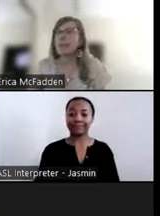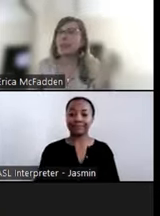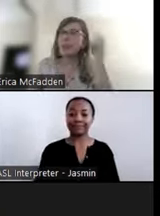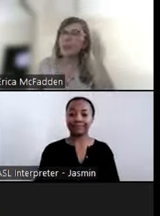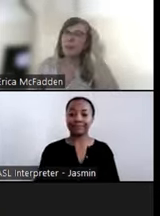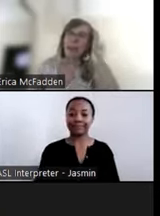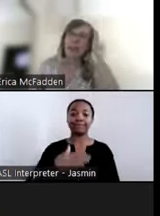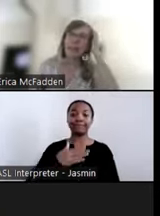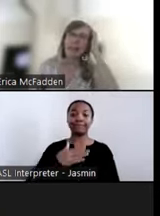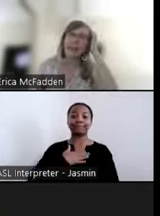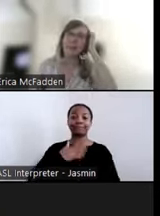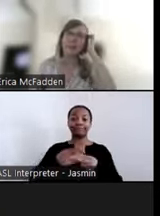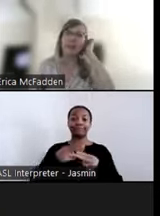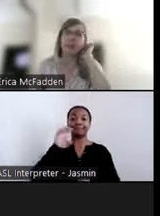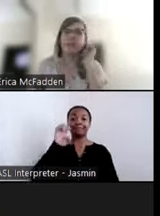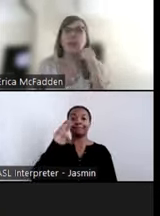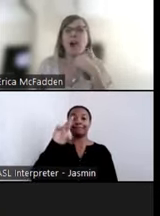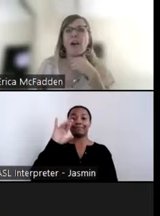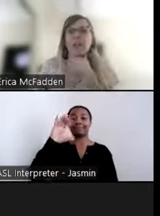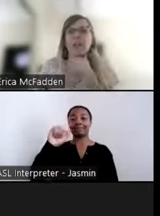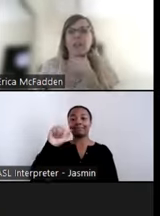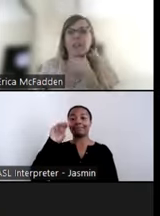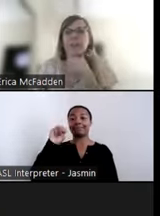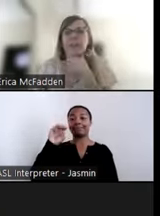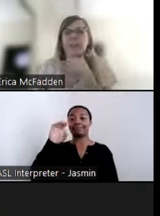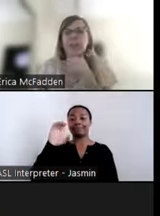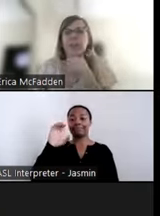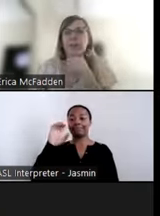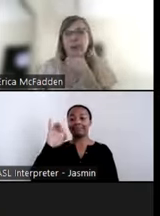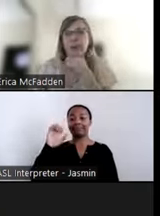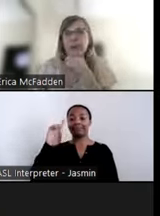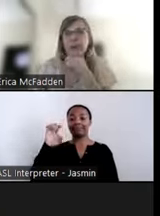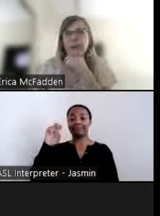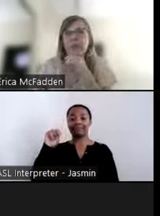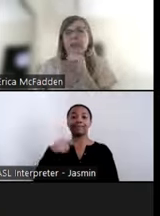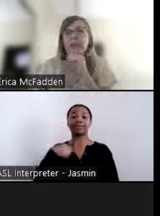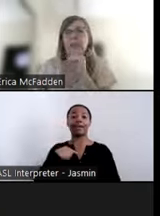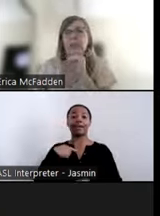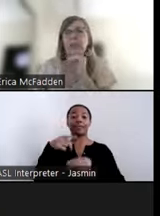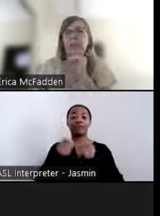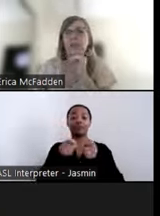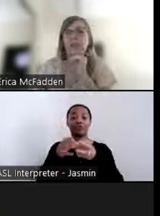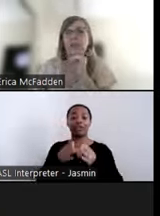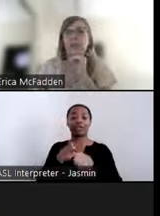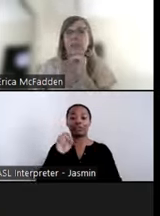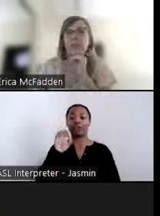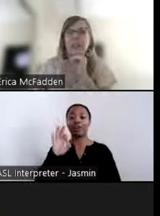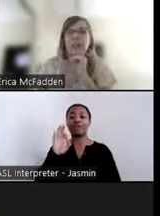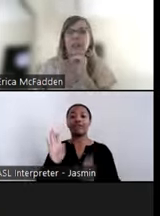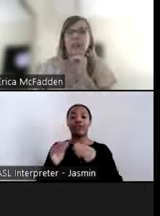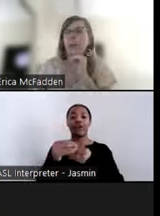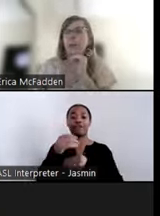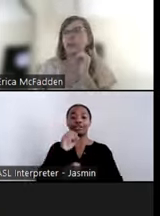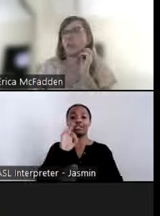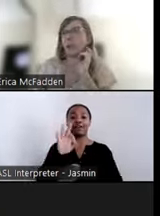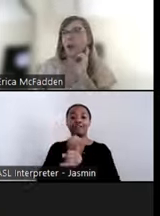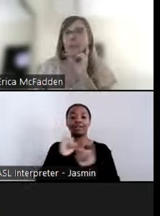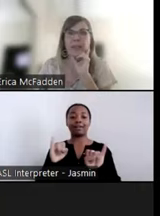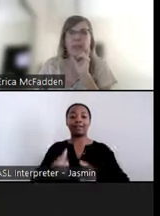My name is Erica McFadden, and I am the Director of the Office of Independent Living Programs, at the Administration on Disabilities, which is part of the